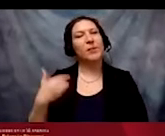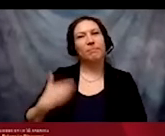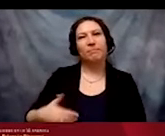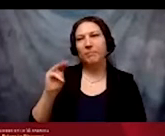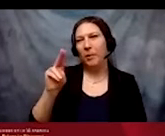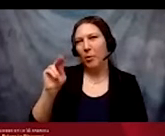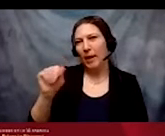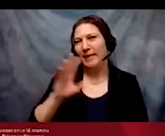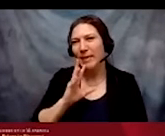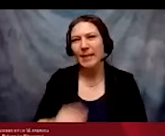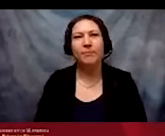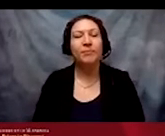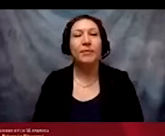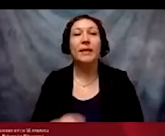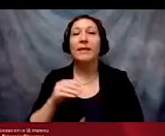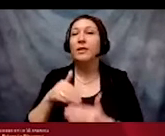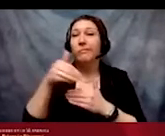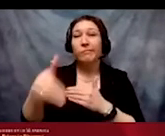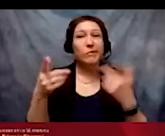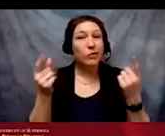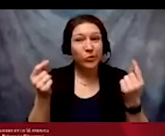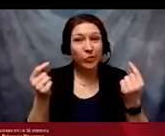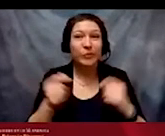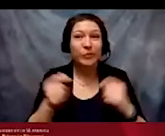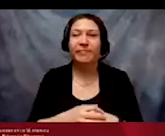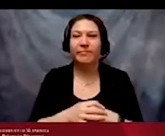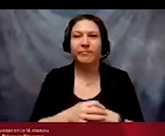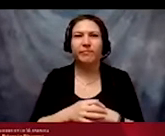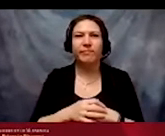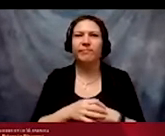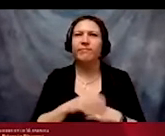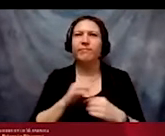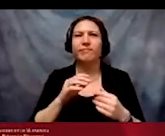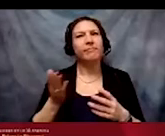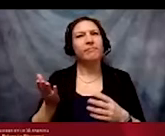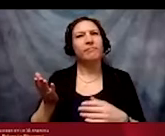Here are next steps you can take. Learn from past and current leaders from